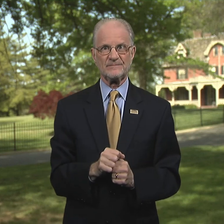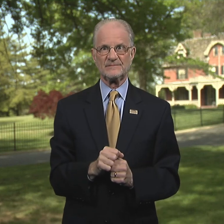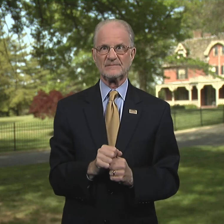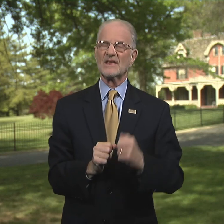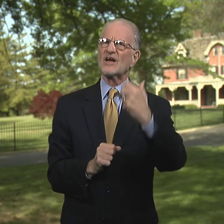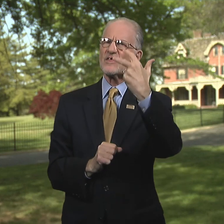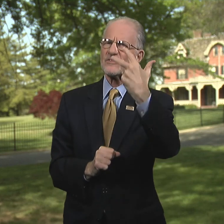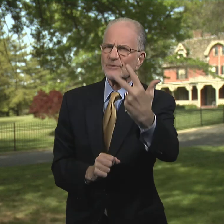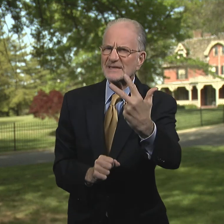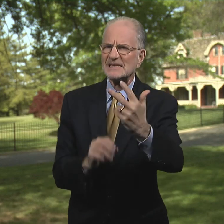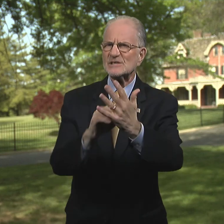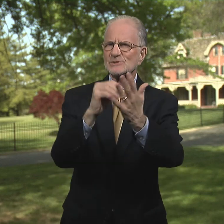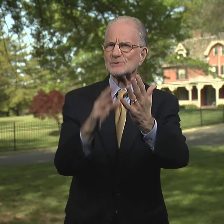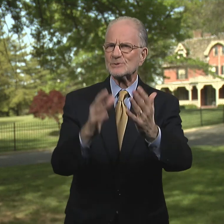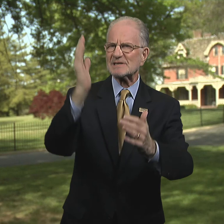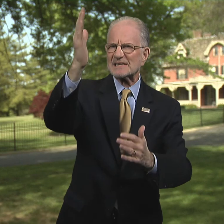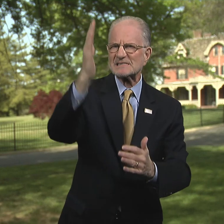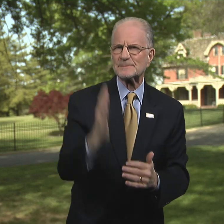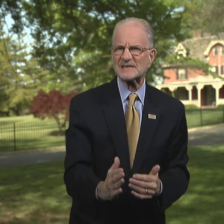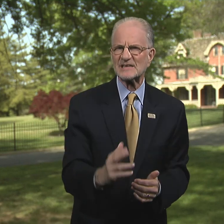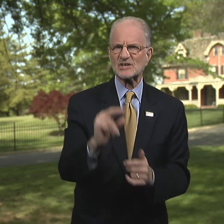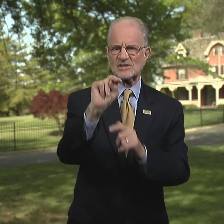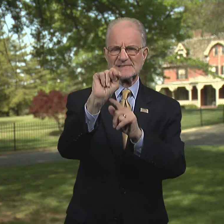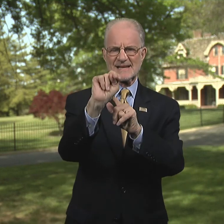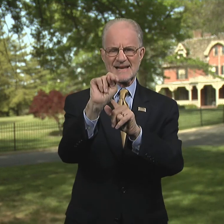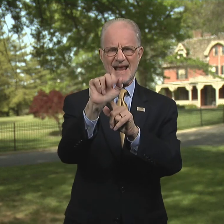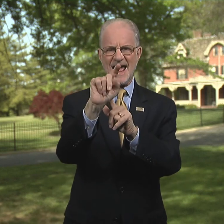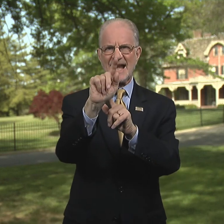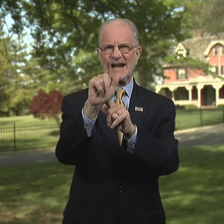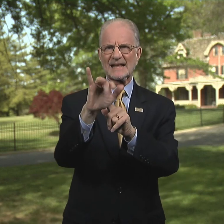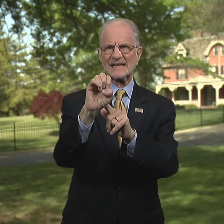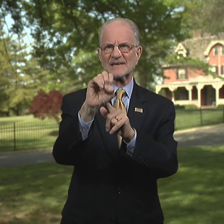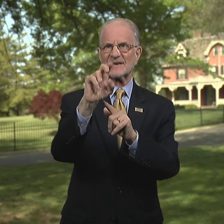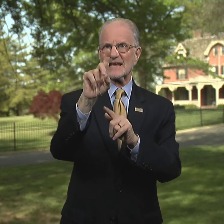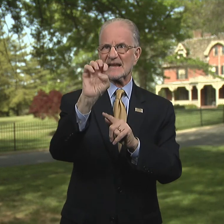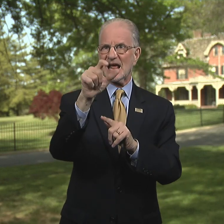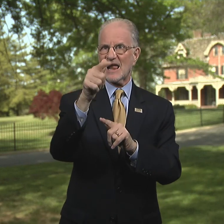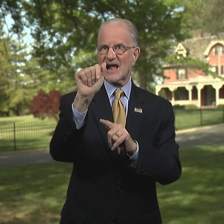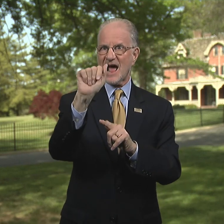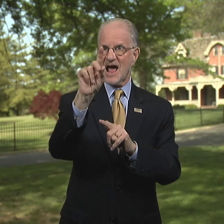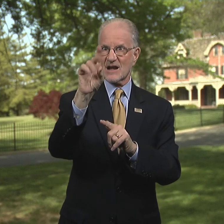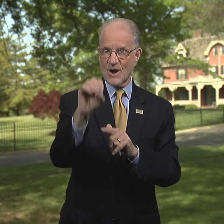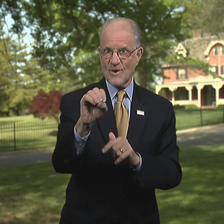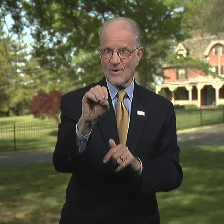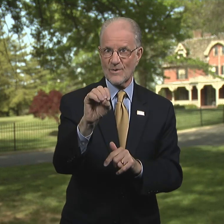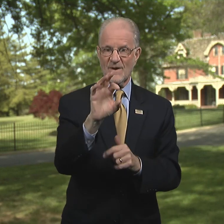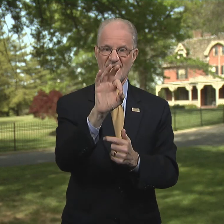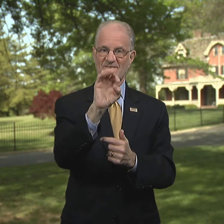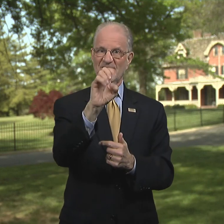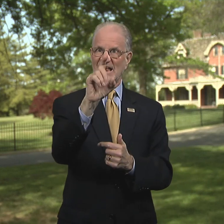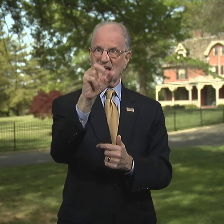Three student speakers, Natalie Delgado,